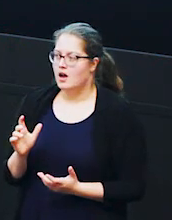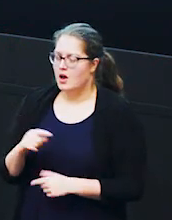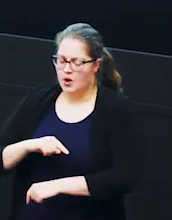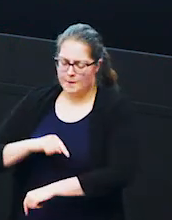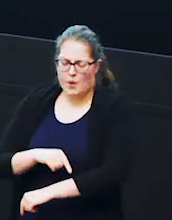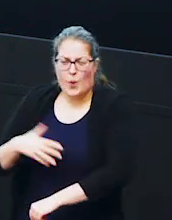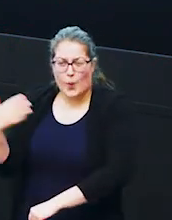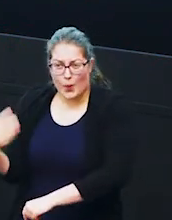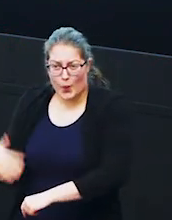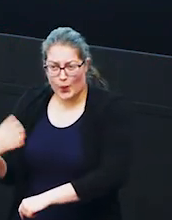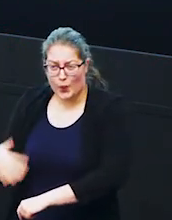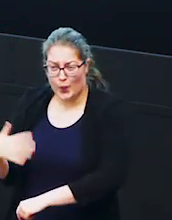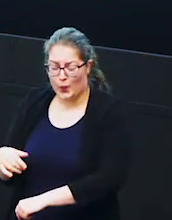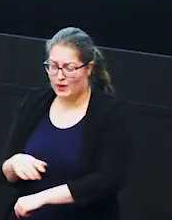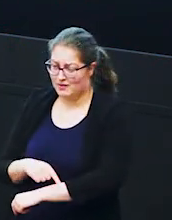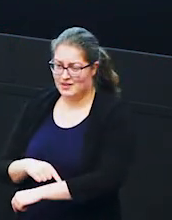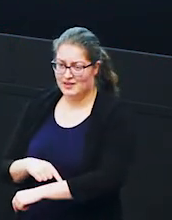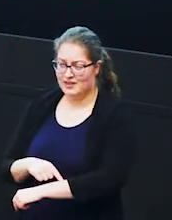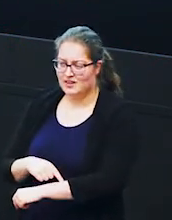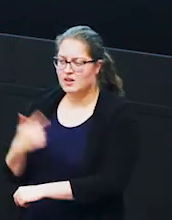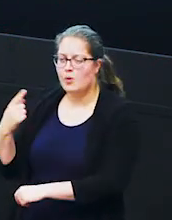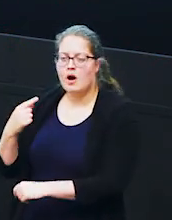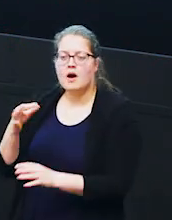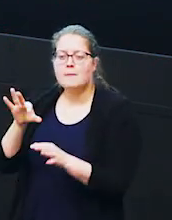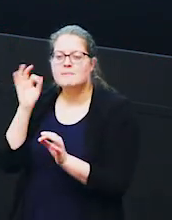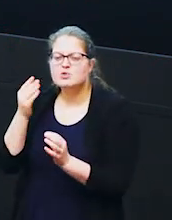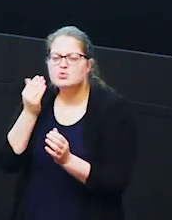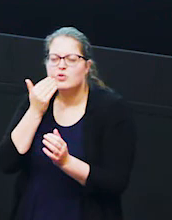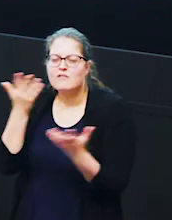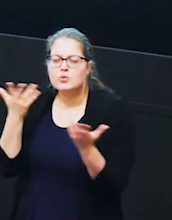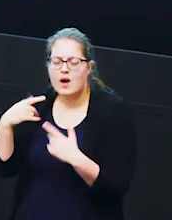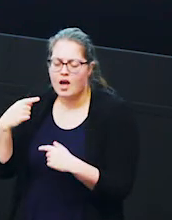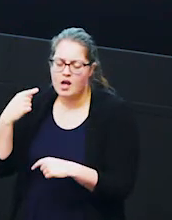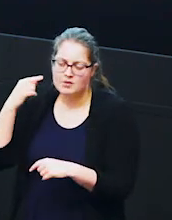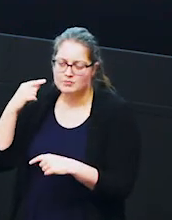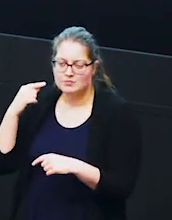they sting you and what they do is they target the soft parts of an elephant's skin so they look